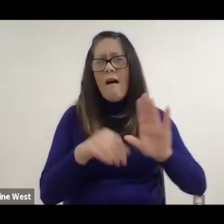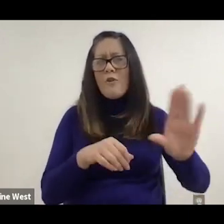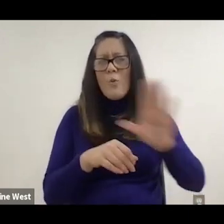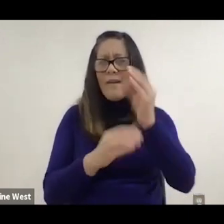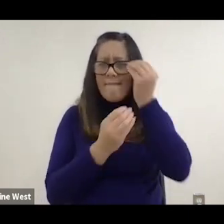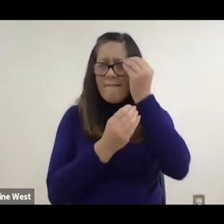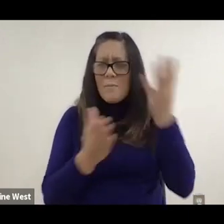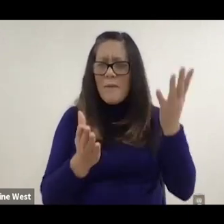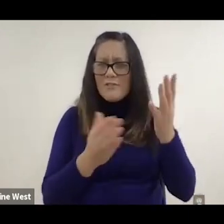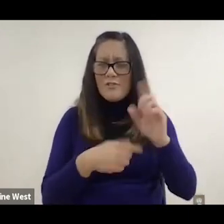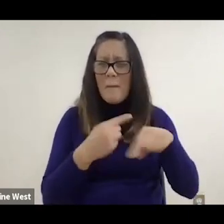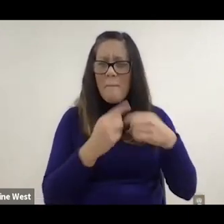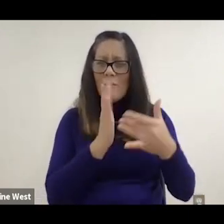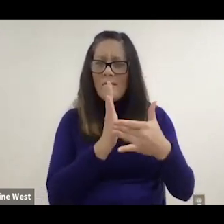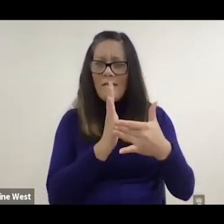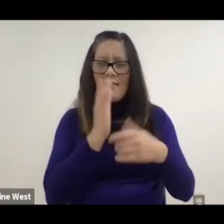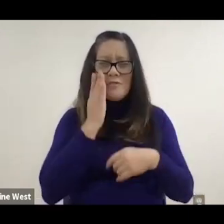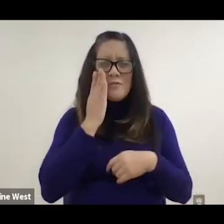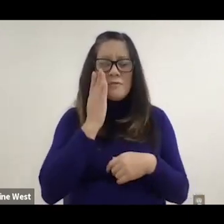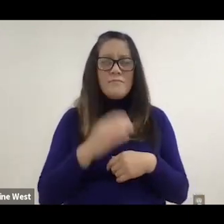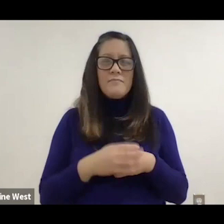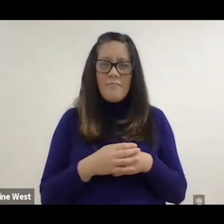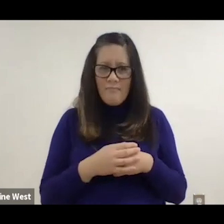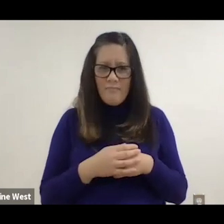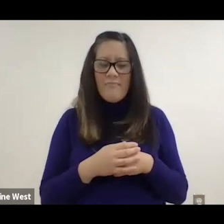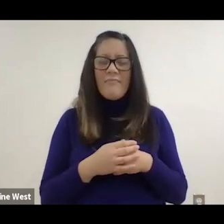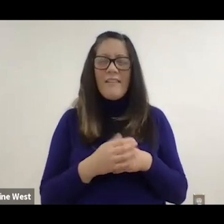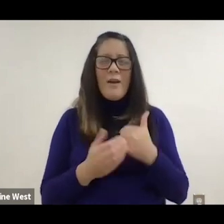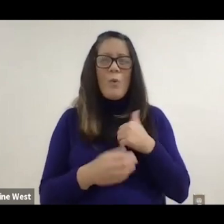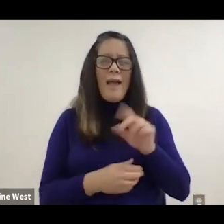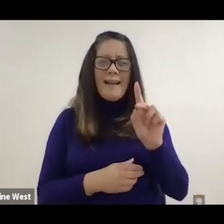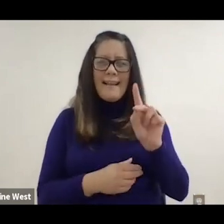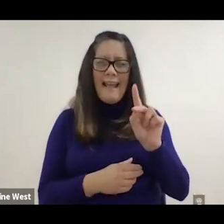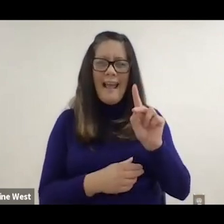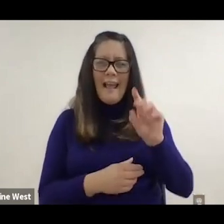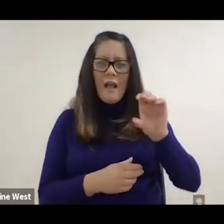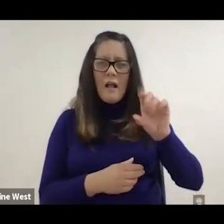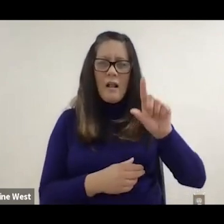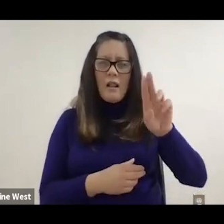And so if we just look at them, so we did this K cluster analysis,